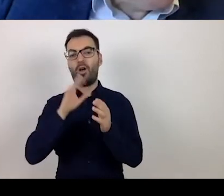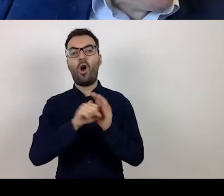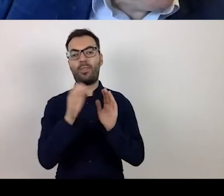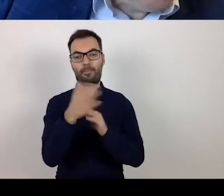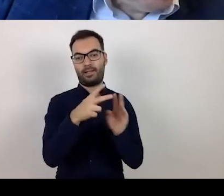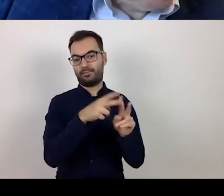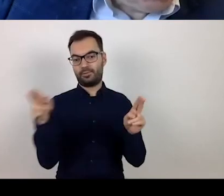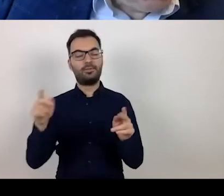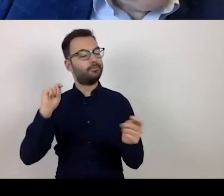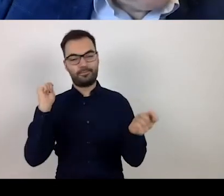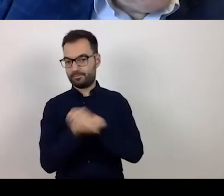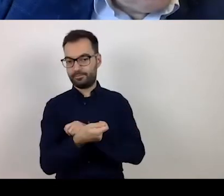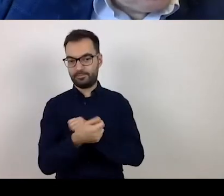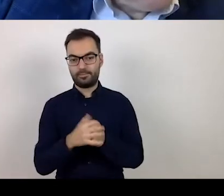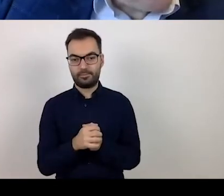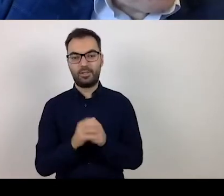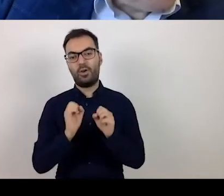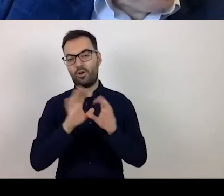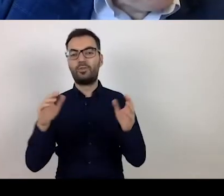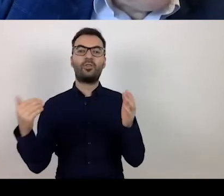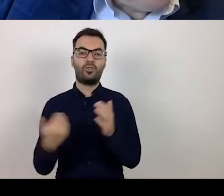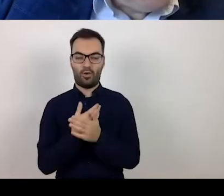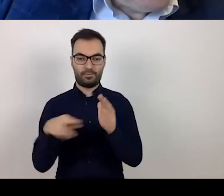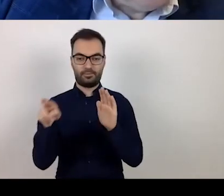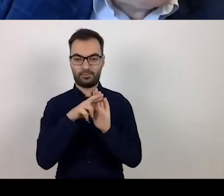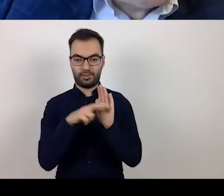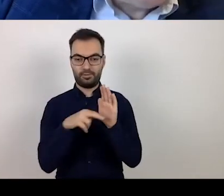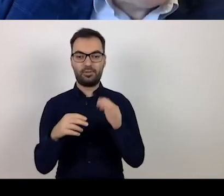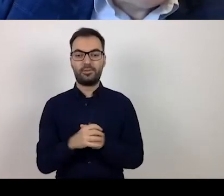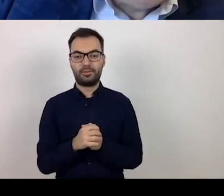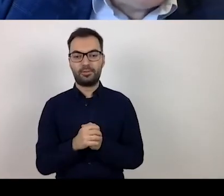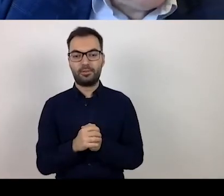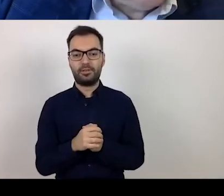This was changed to a new provision: "The applicant shall show